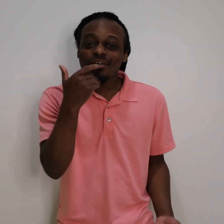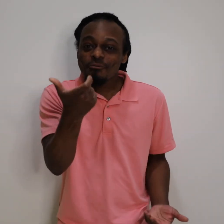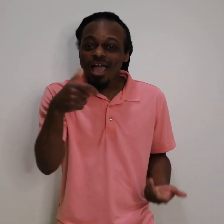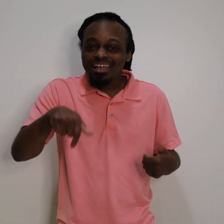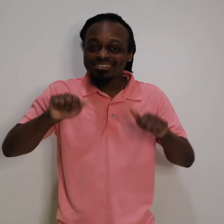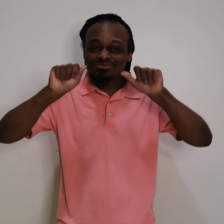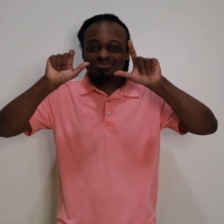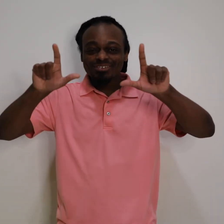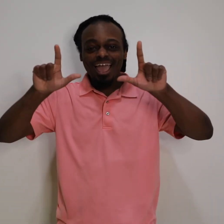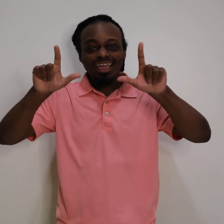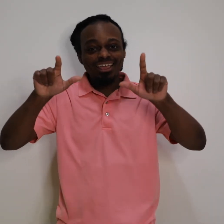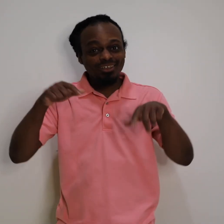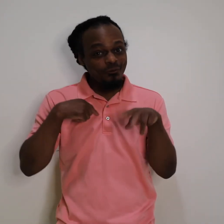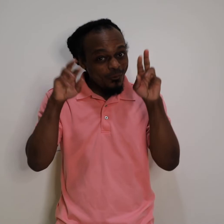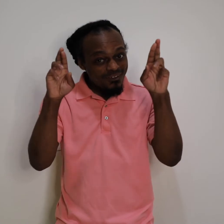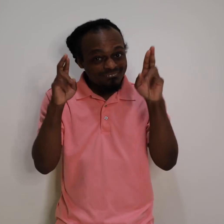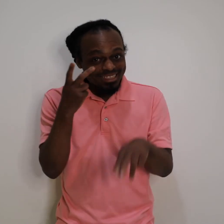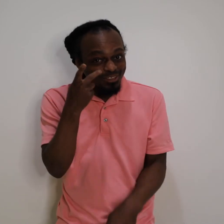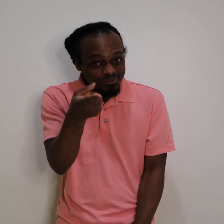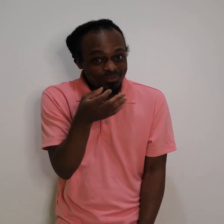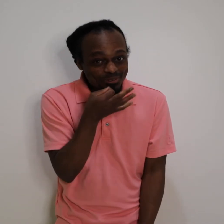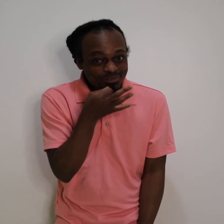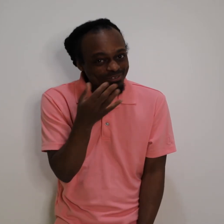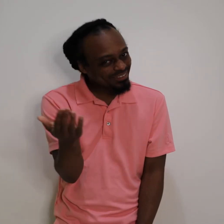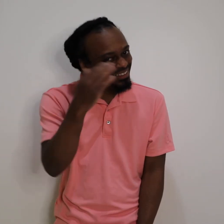Thank you for watching and hopefully we’ll see you soon!